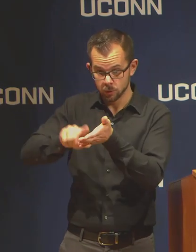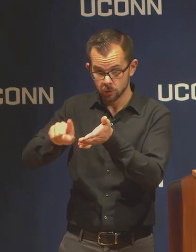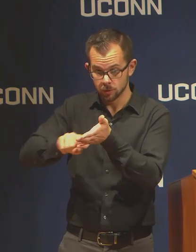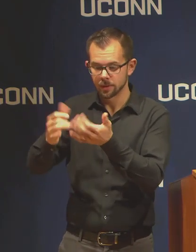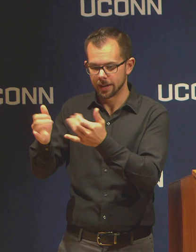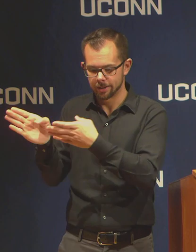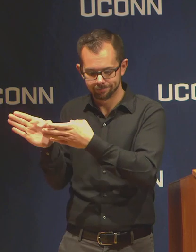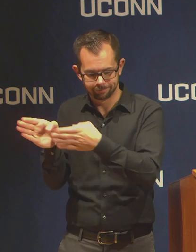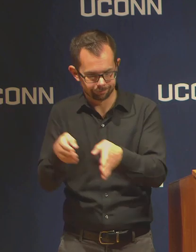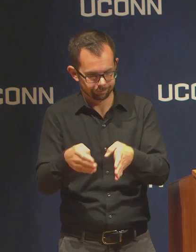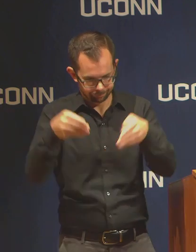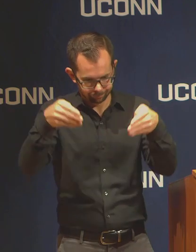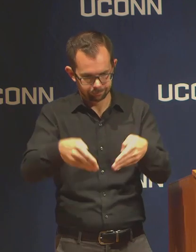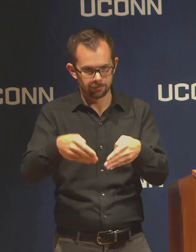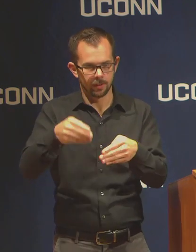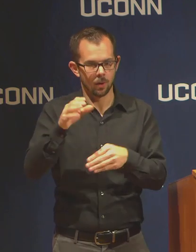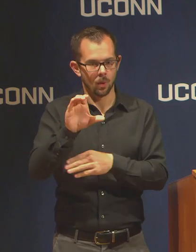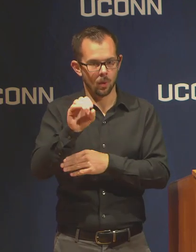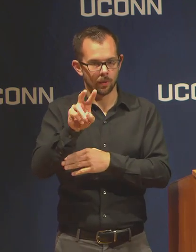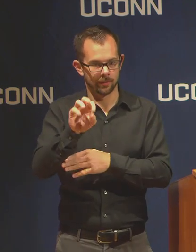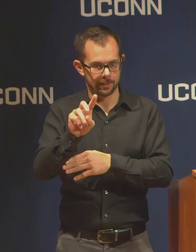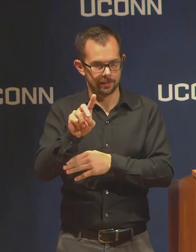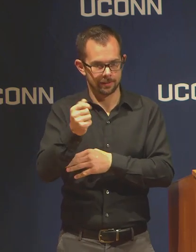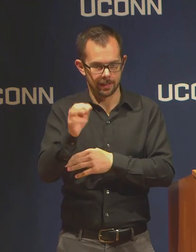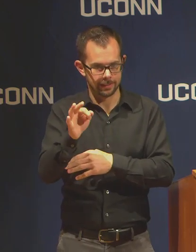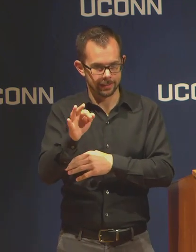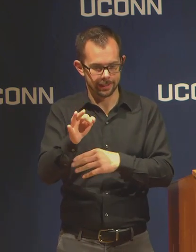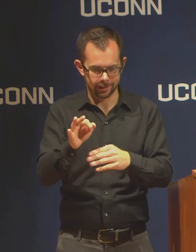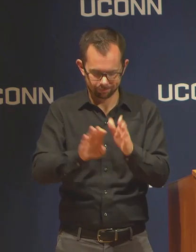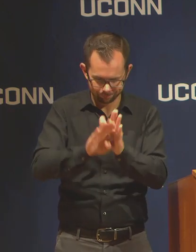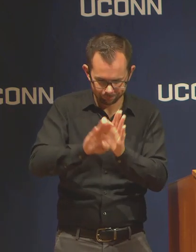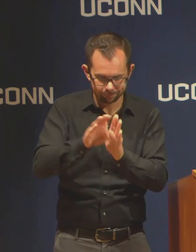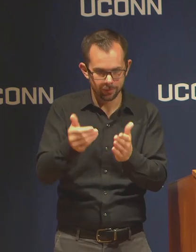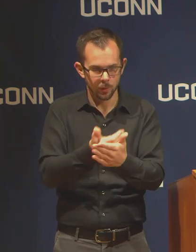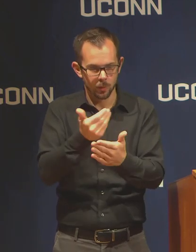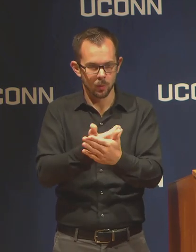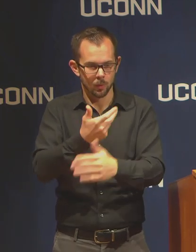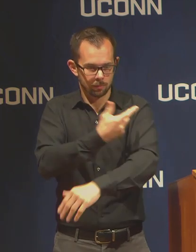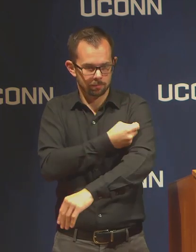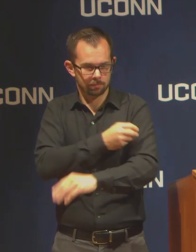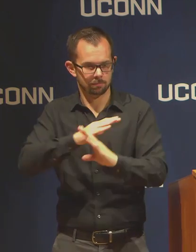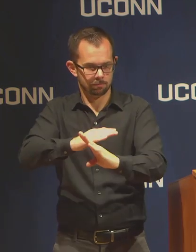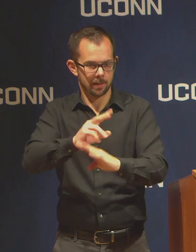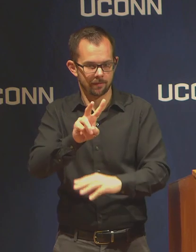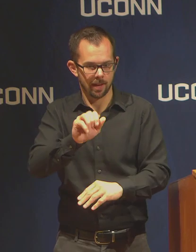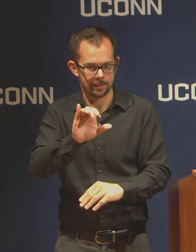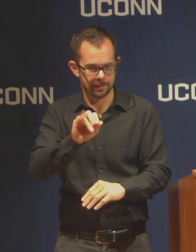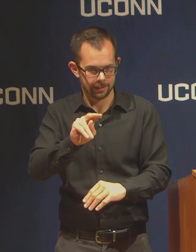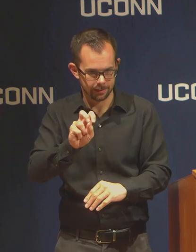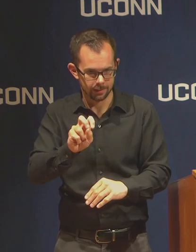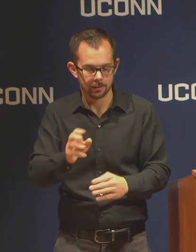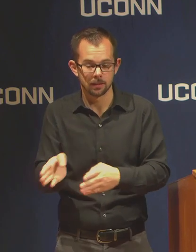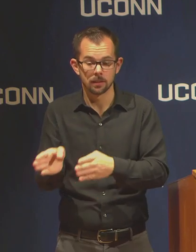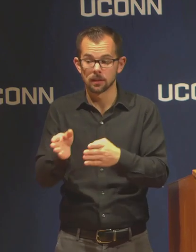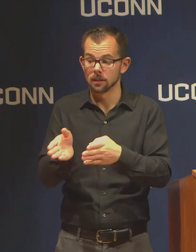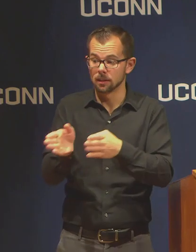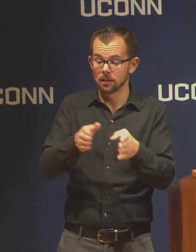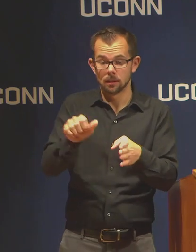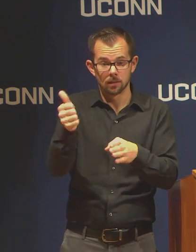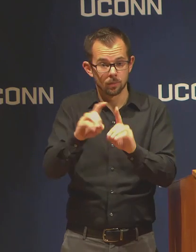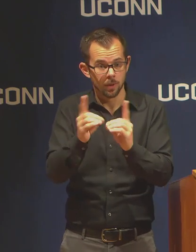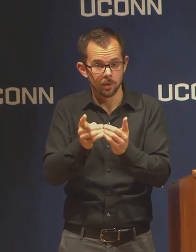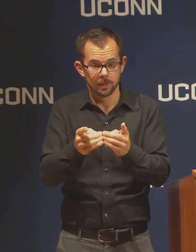the COVID 19 vaccine.